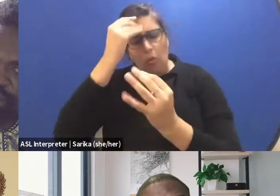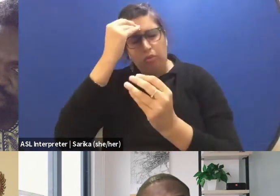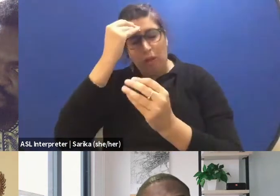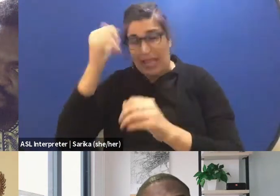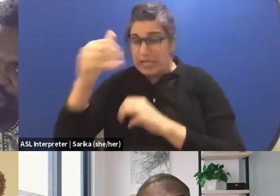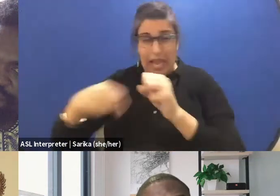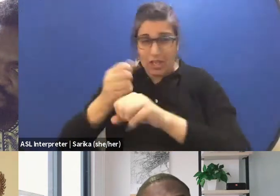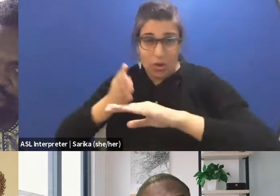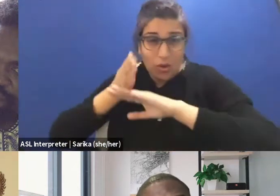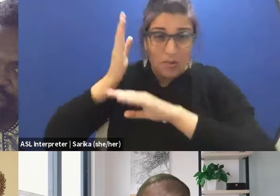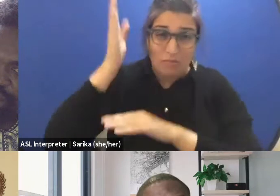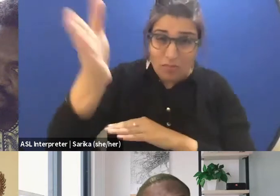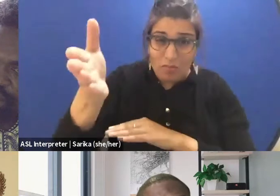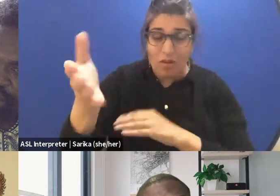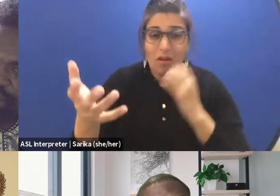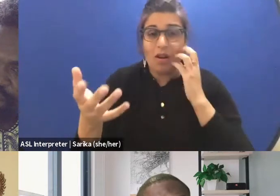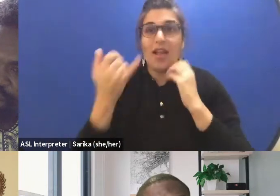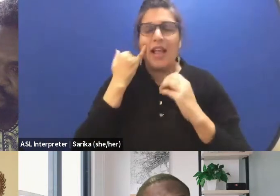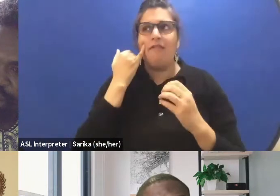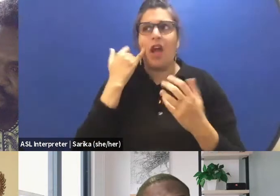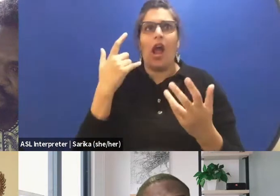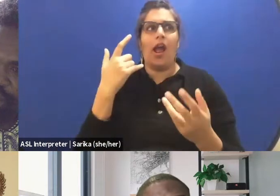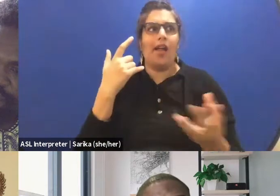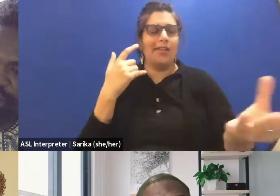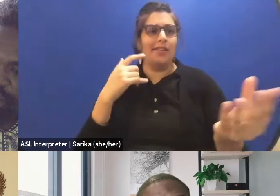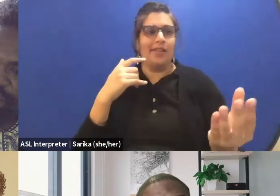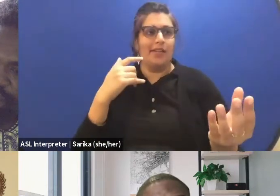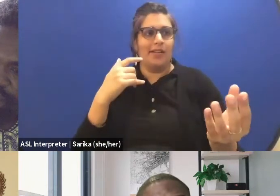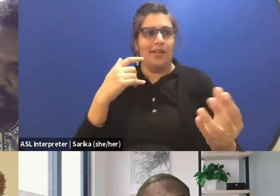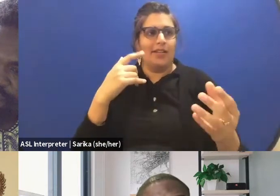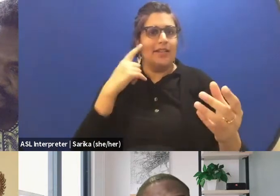If I take a topic and I don't put this topic in a way